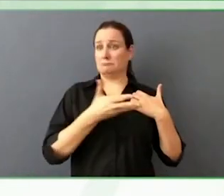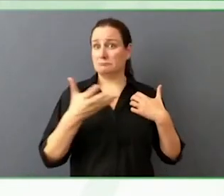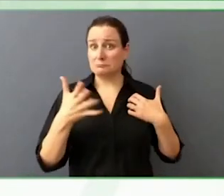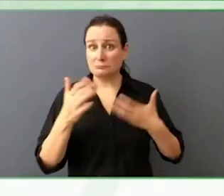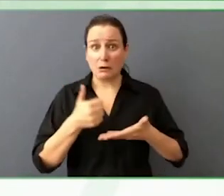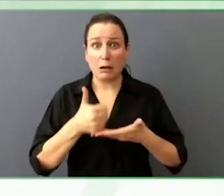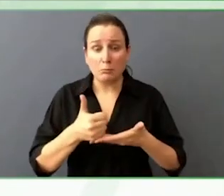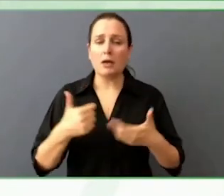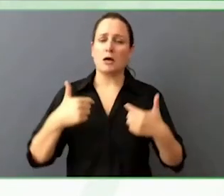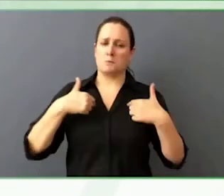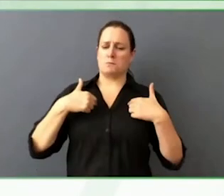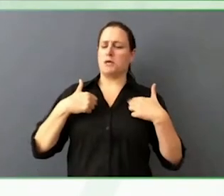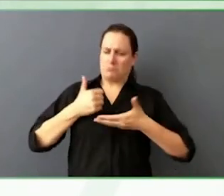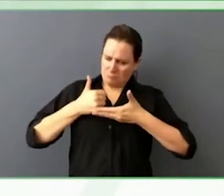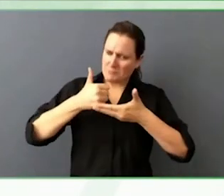I write audience, you heard the call.